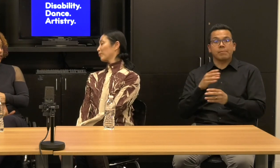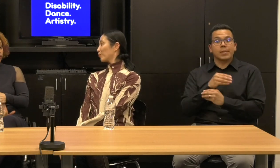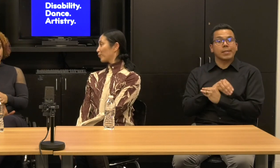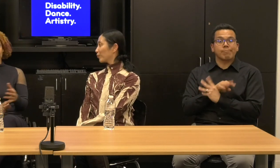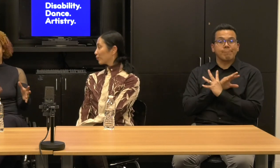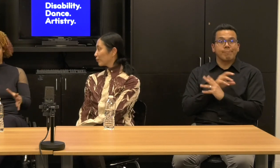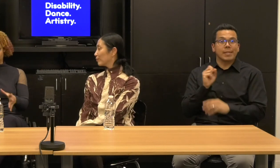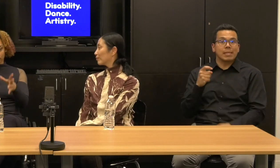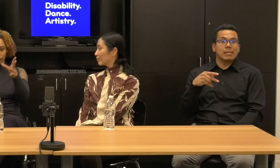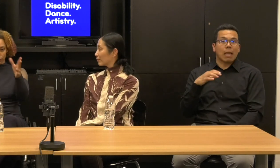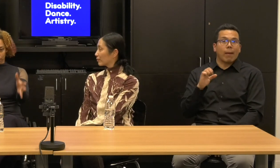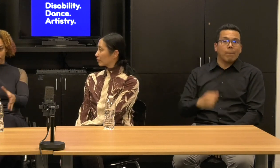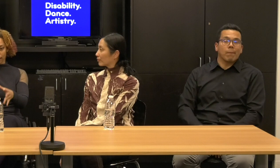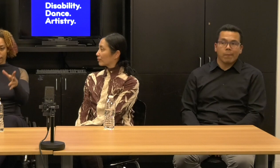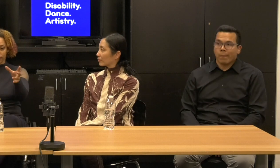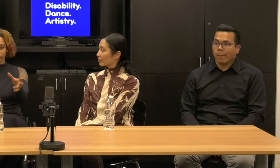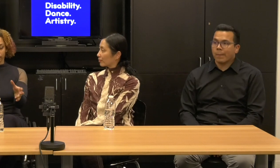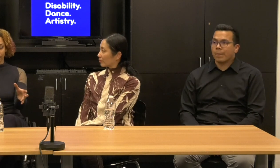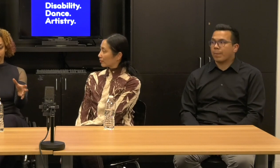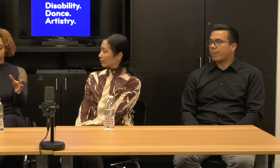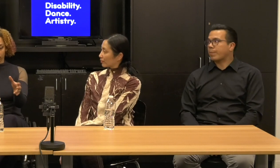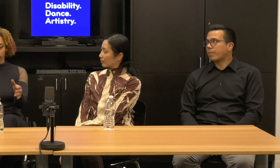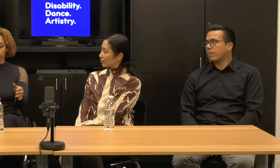I mean let's just sort of figure this out.